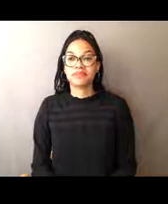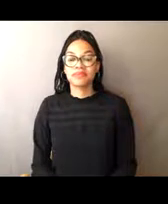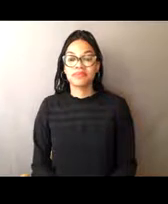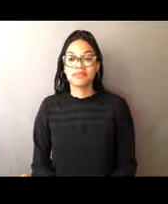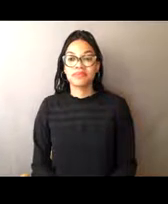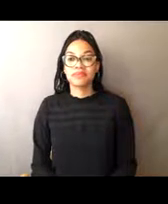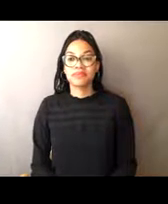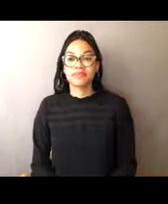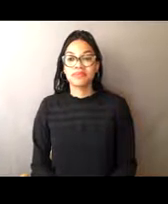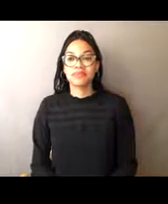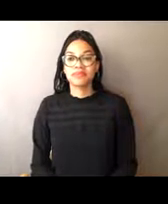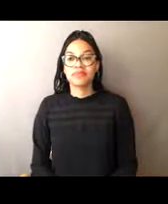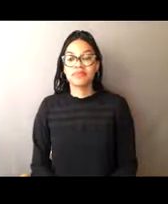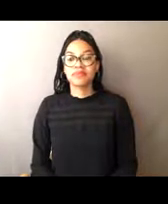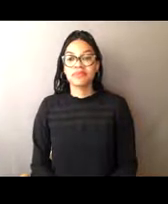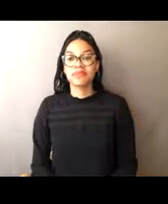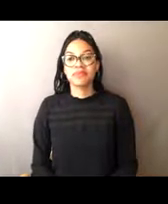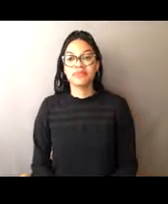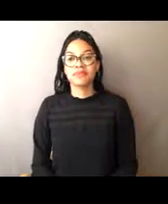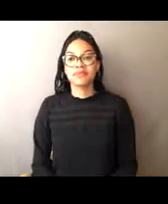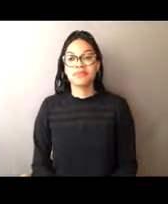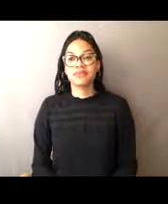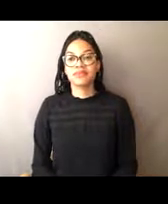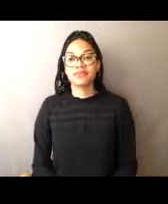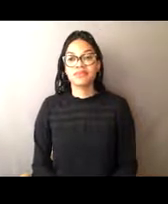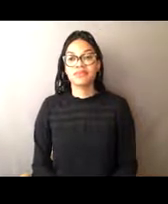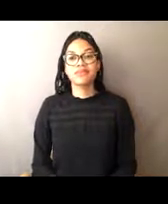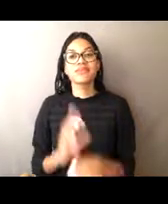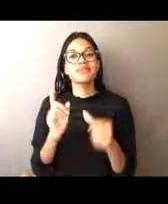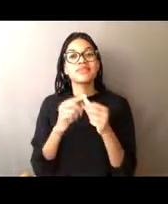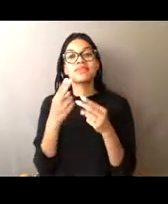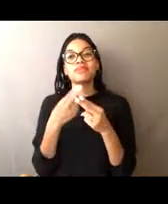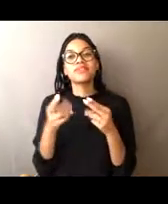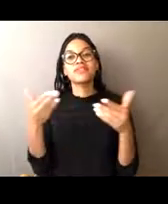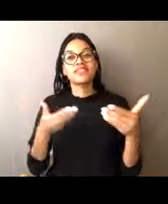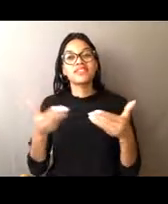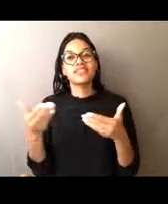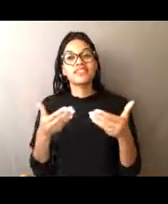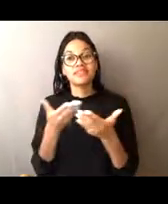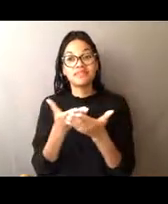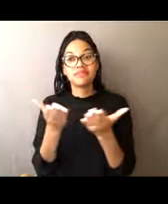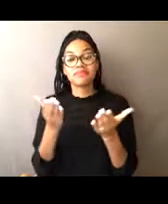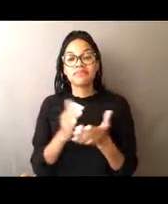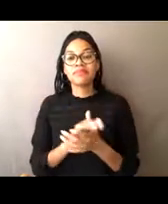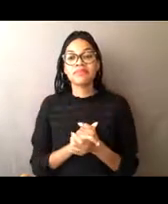So I'll start by doing a brief introduction. We'll start by introducing Wynn,